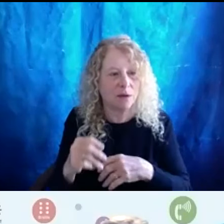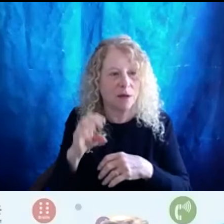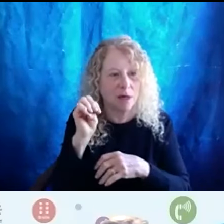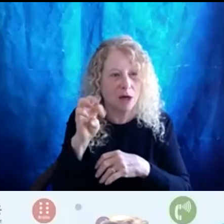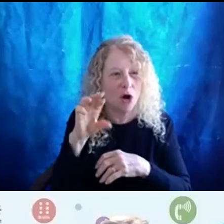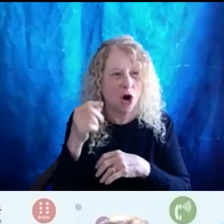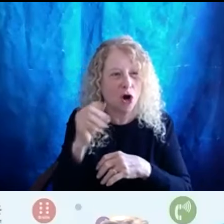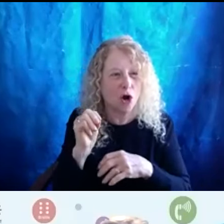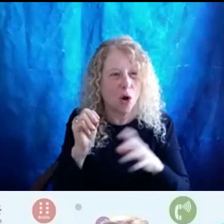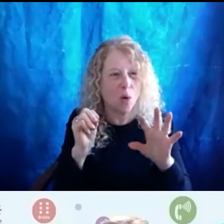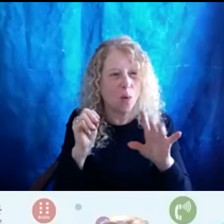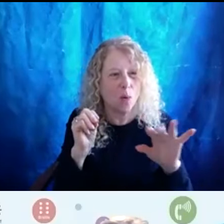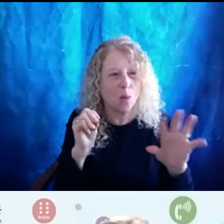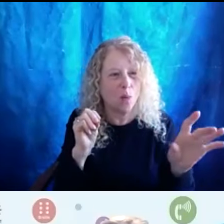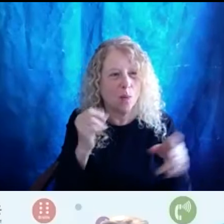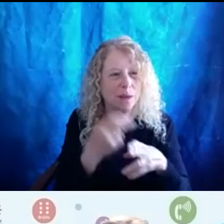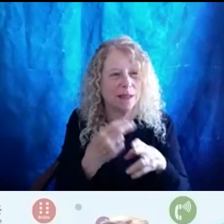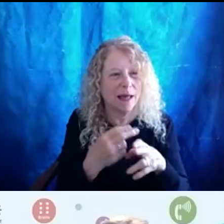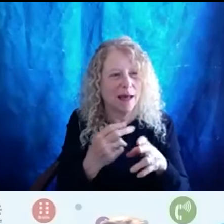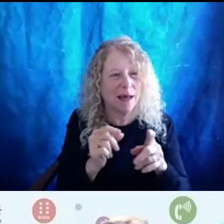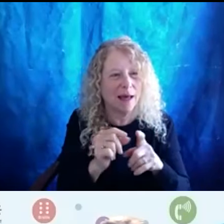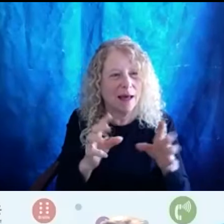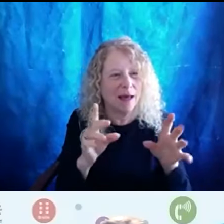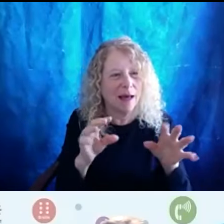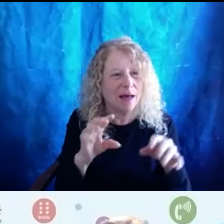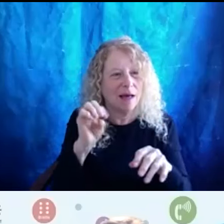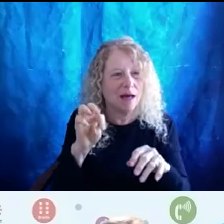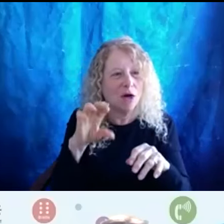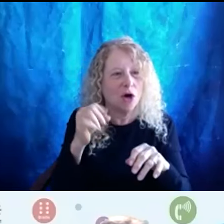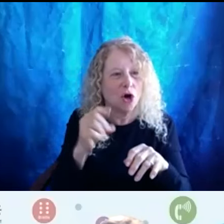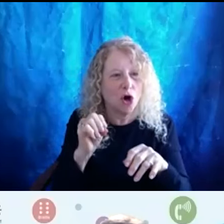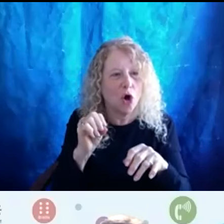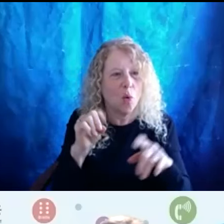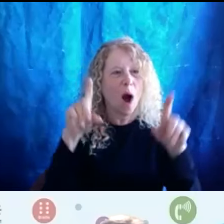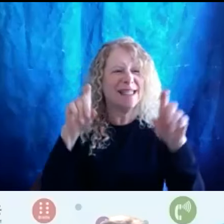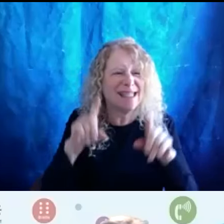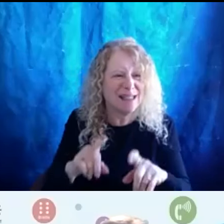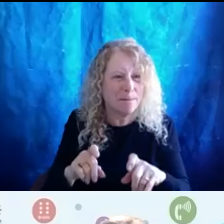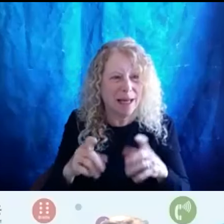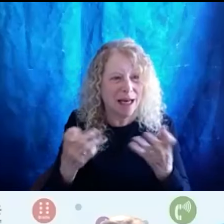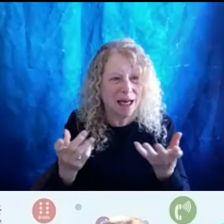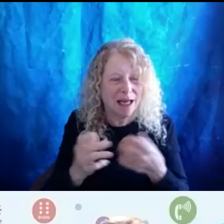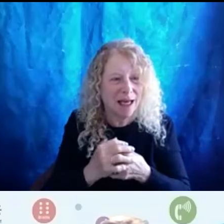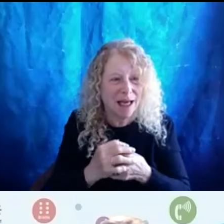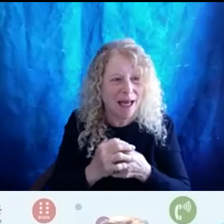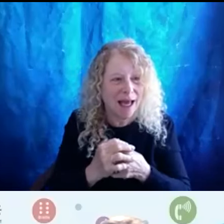The. Oh gosh. The ERGO assessment, it doesn't. I don't know how you guys do this,